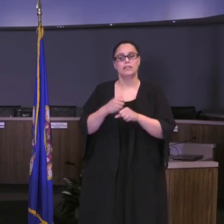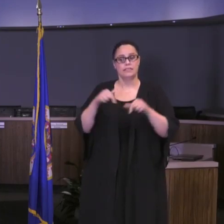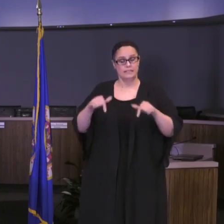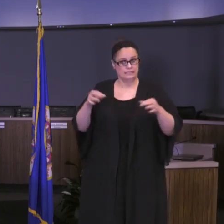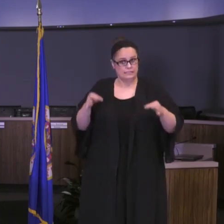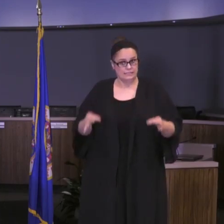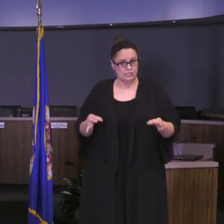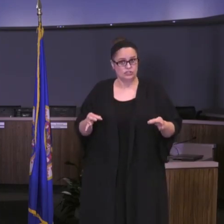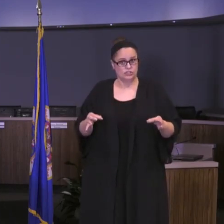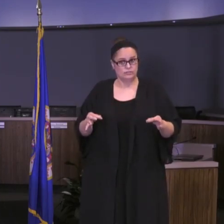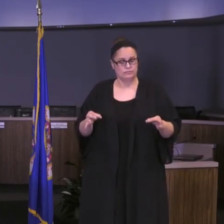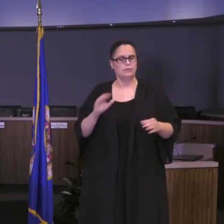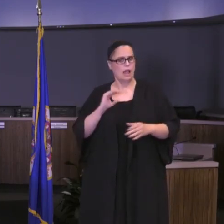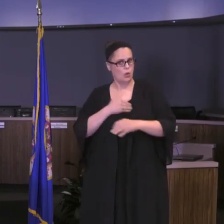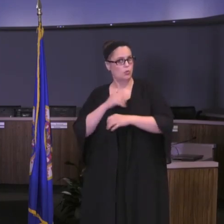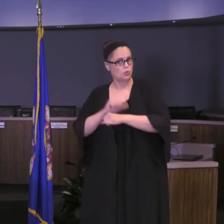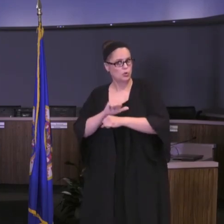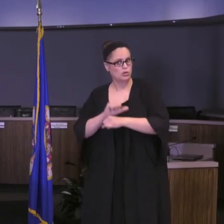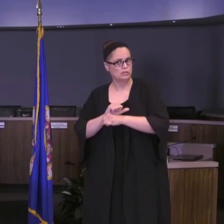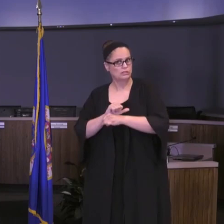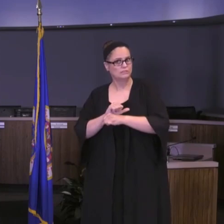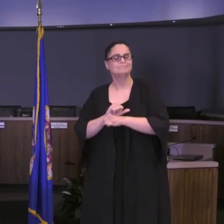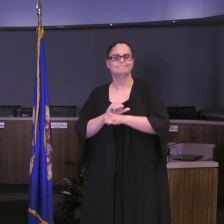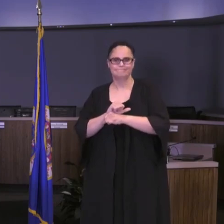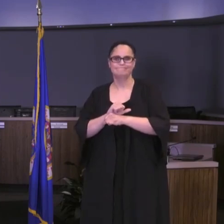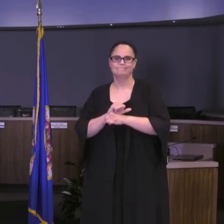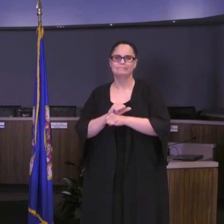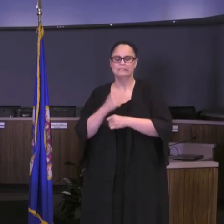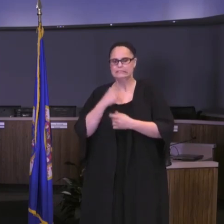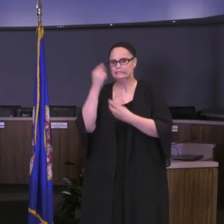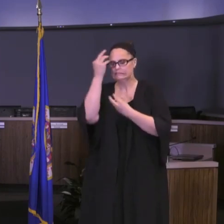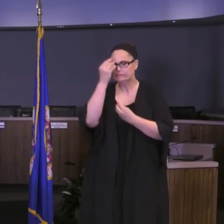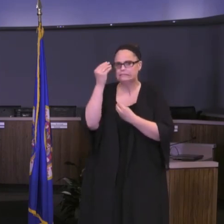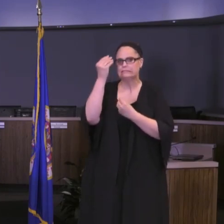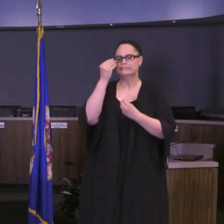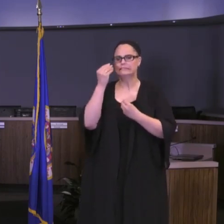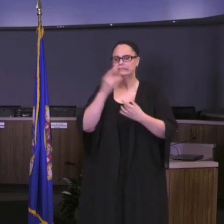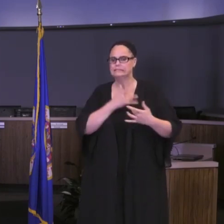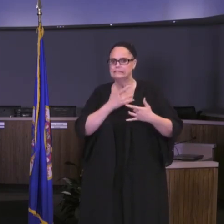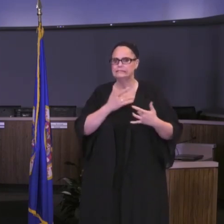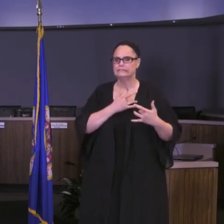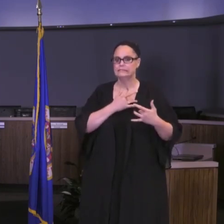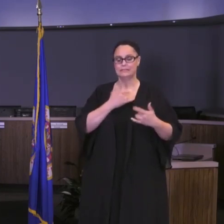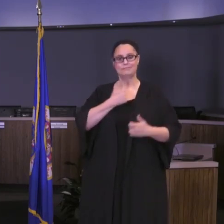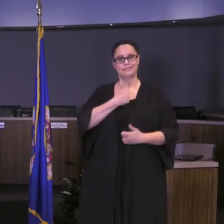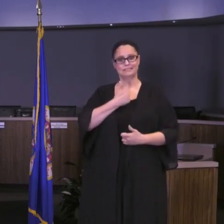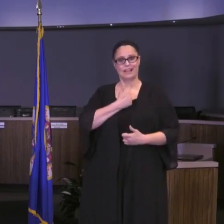we're doing has been weighing heavily on me as both a parent and our leader, and I'm here to tell you that I too am